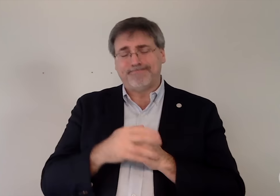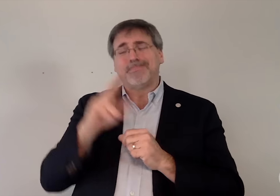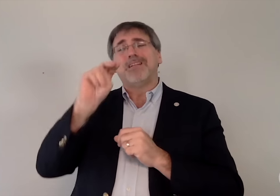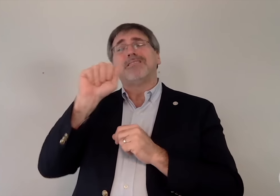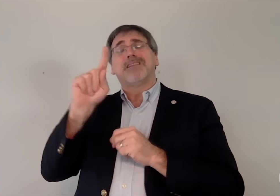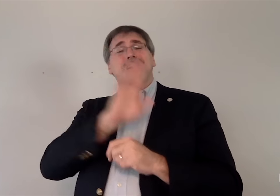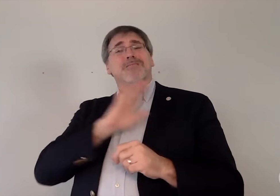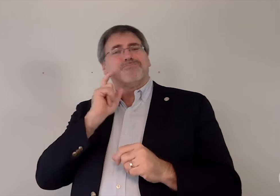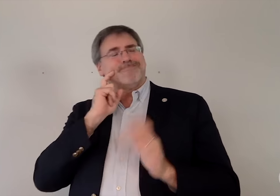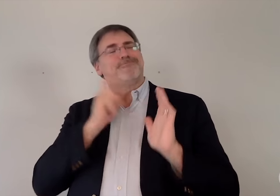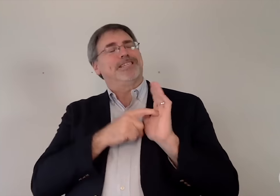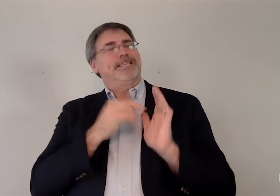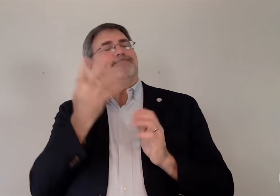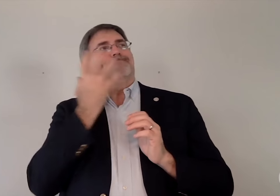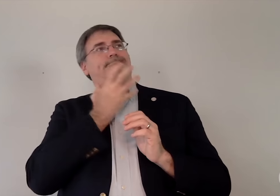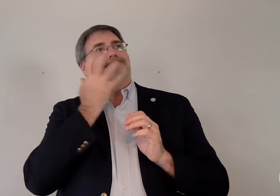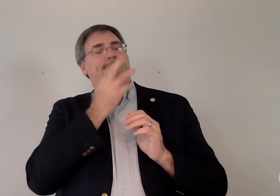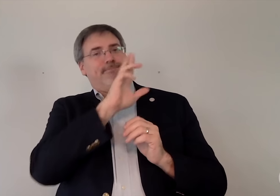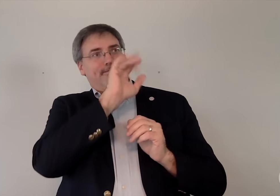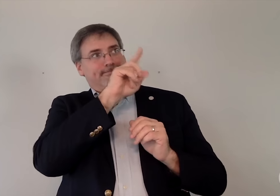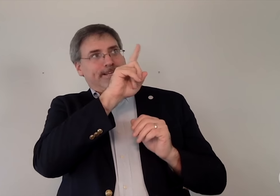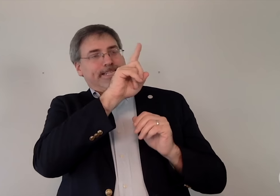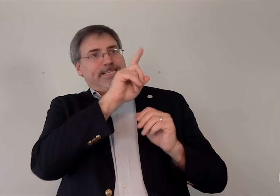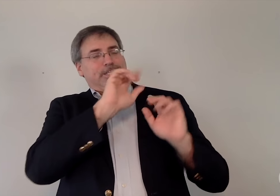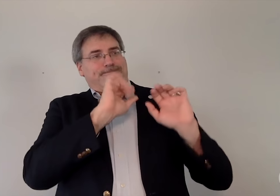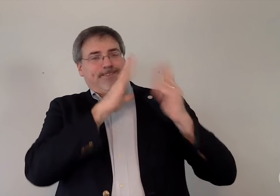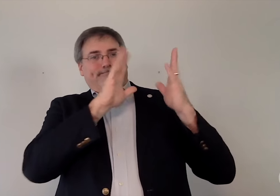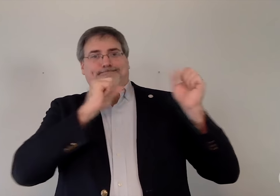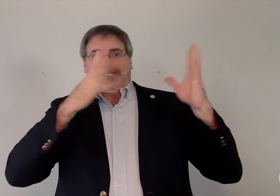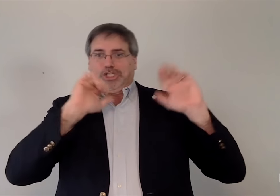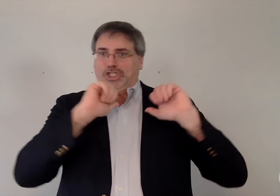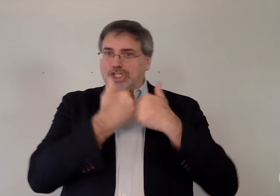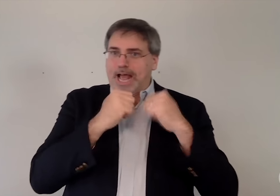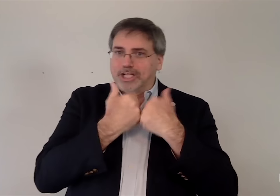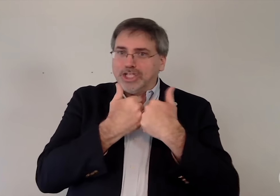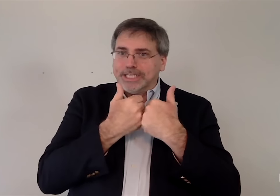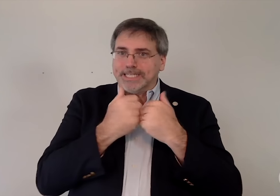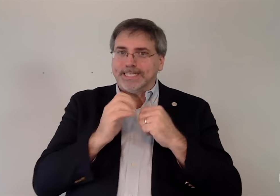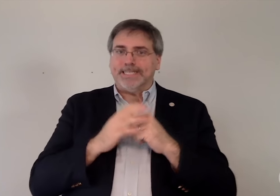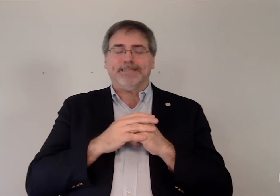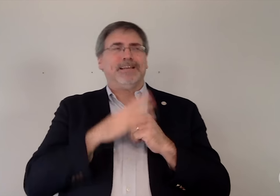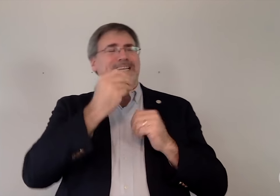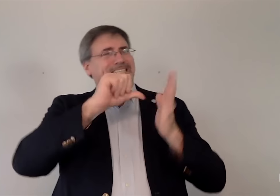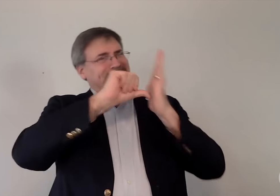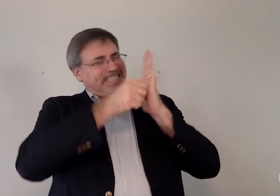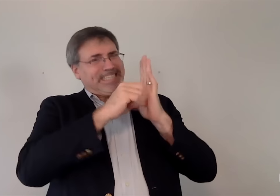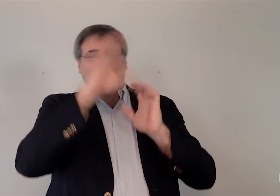The NAD Board recognizes that RID is facing many challenges, and emphasized that lifting